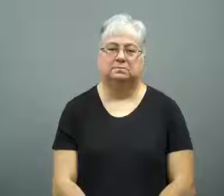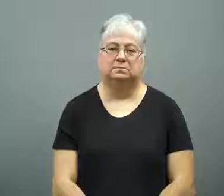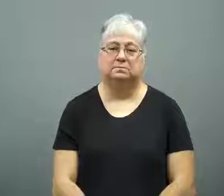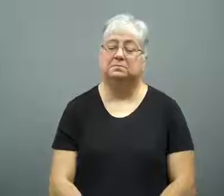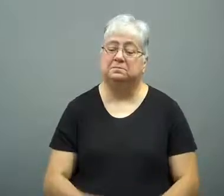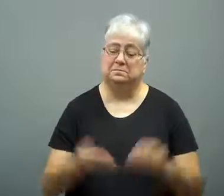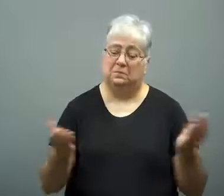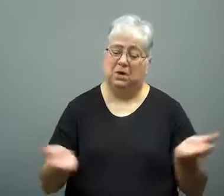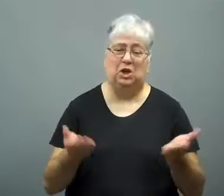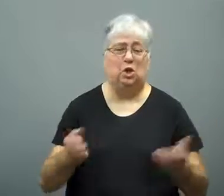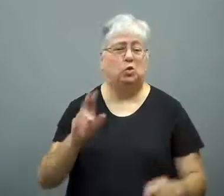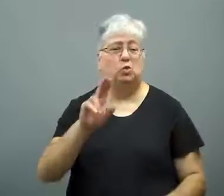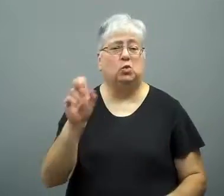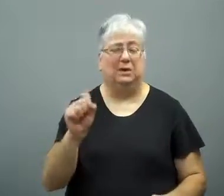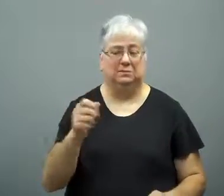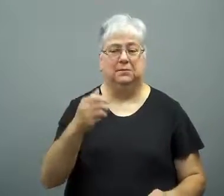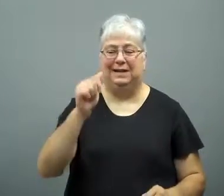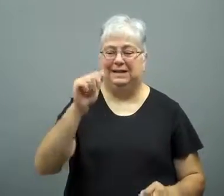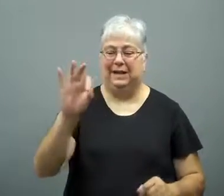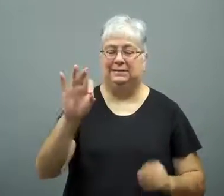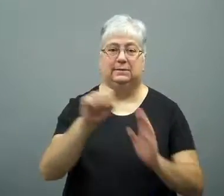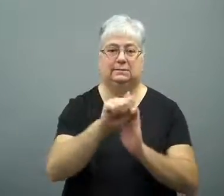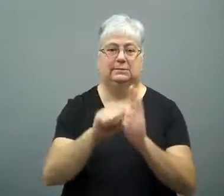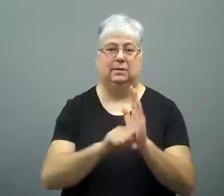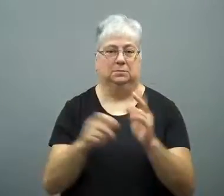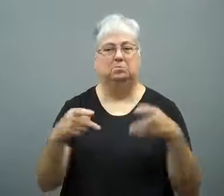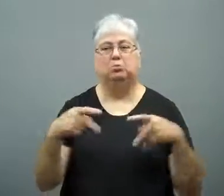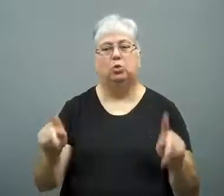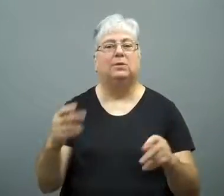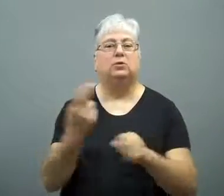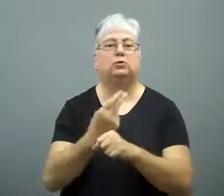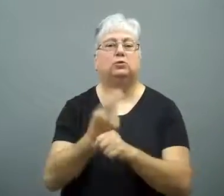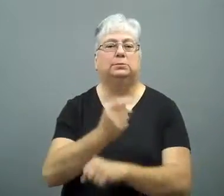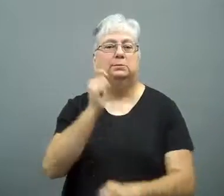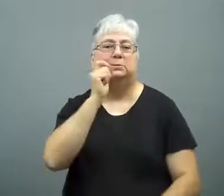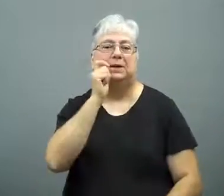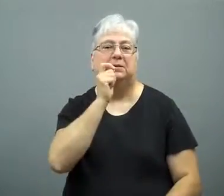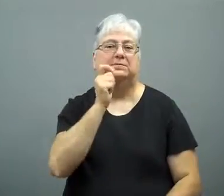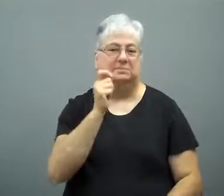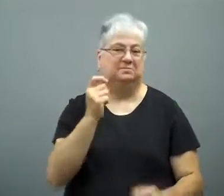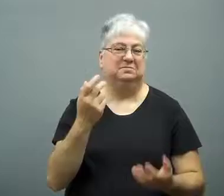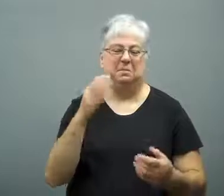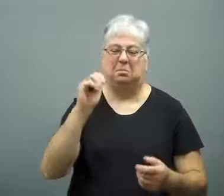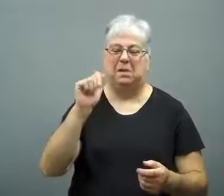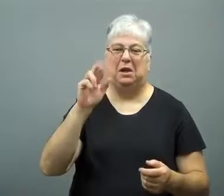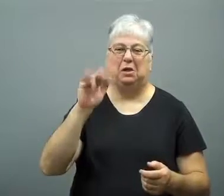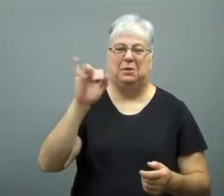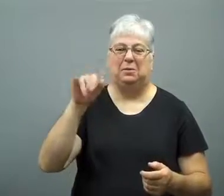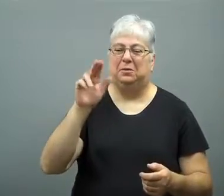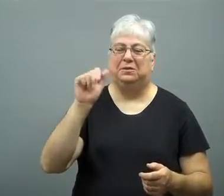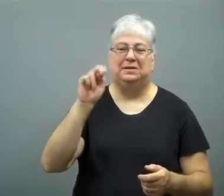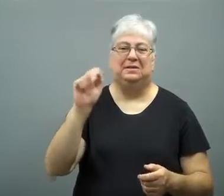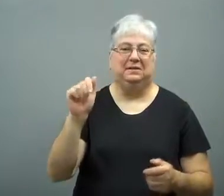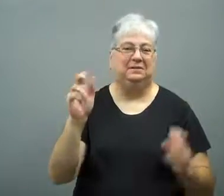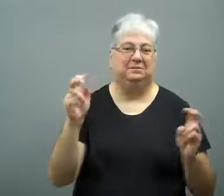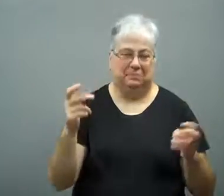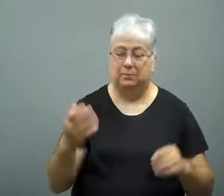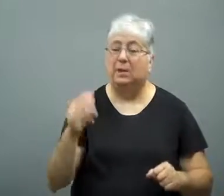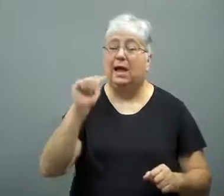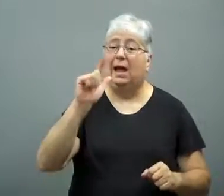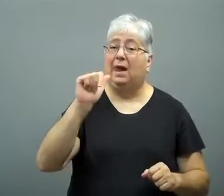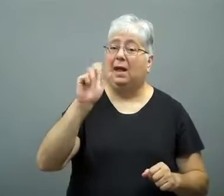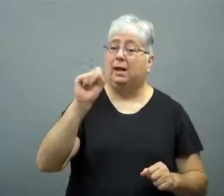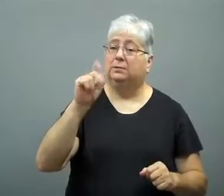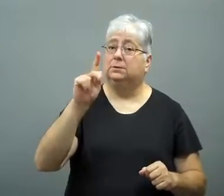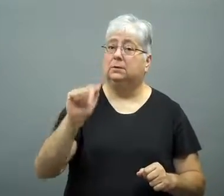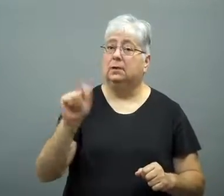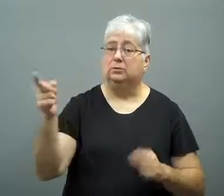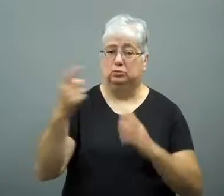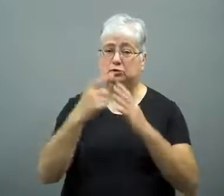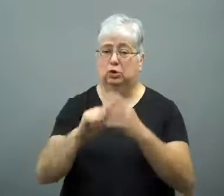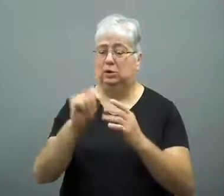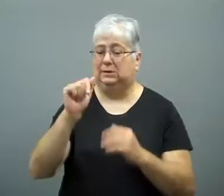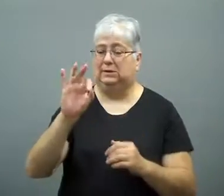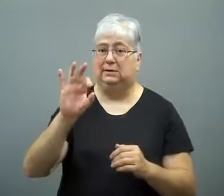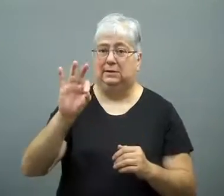19 states in the US allow the use of marijuana.